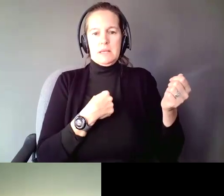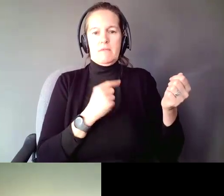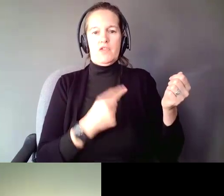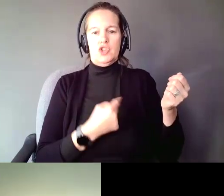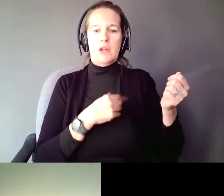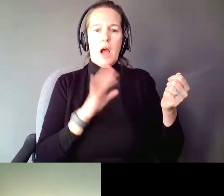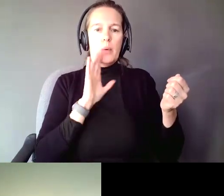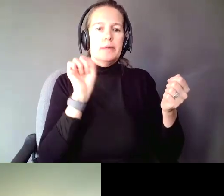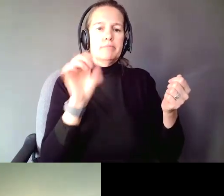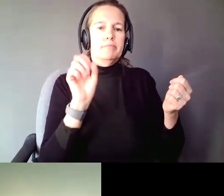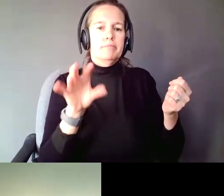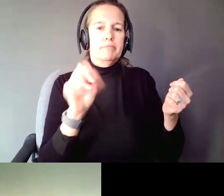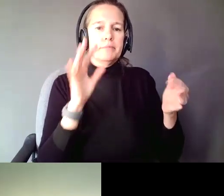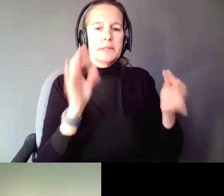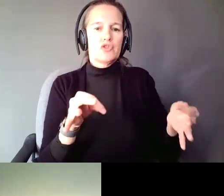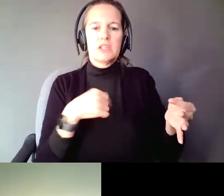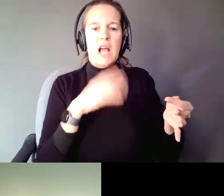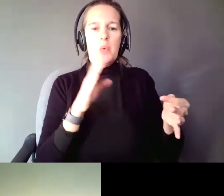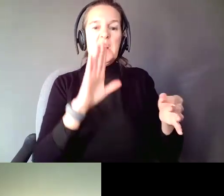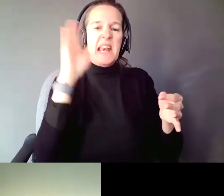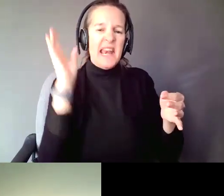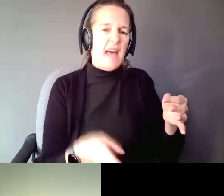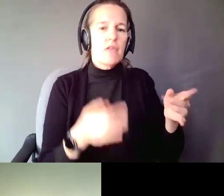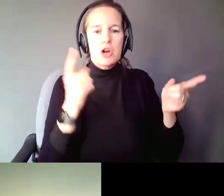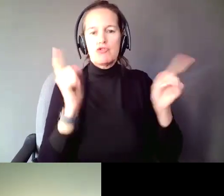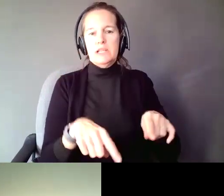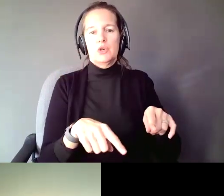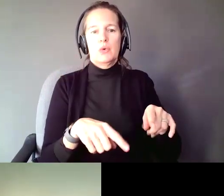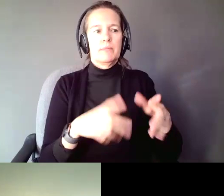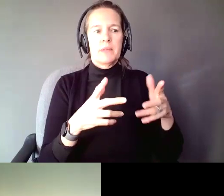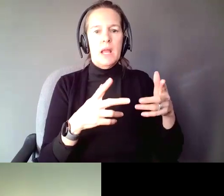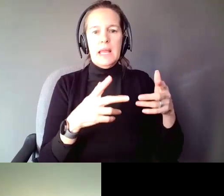decisions I will never agree with. I will never consent to electroconvulsive therapy,